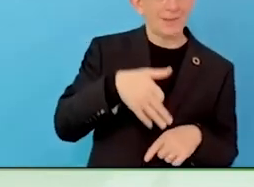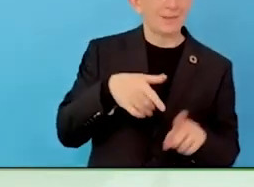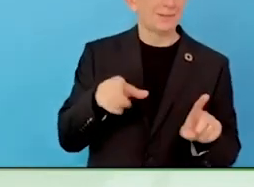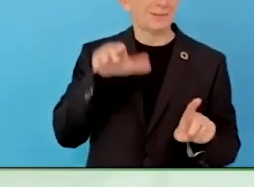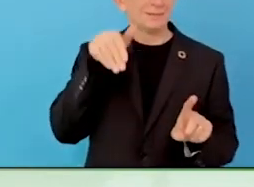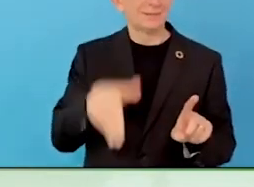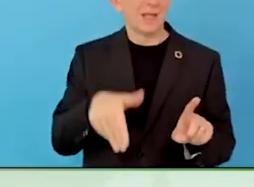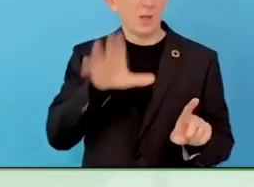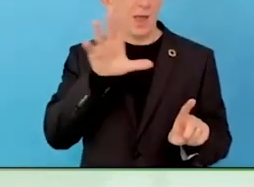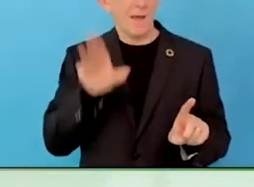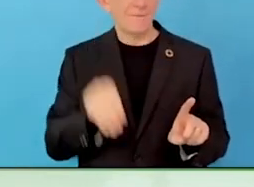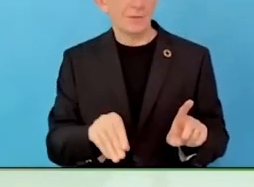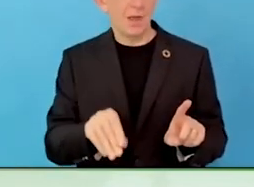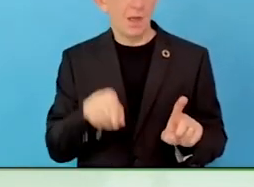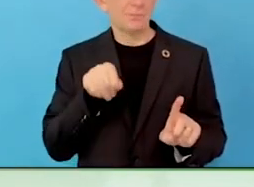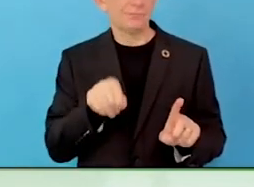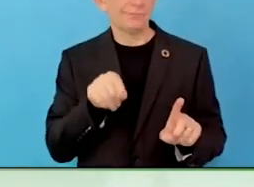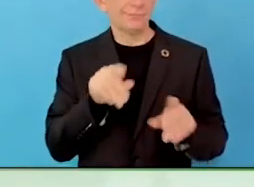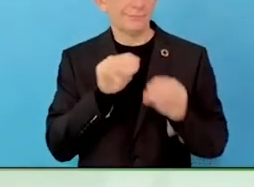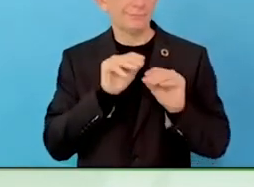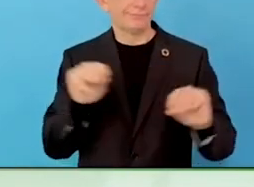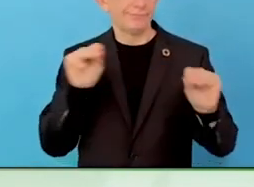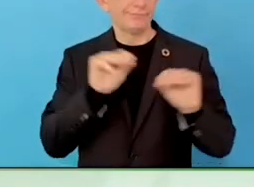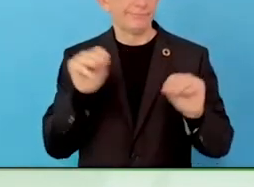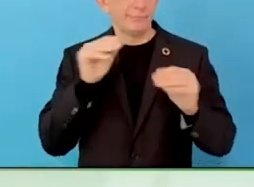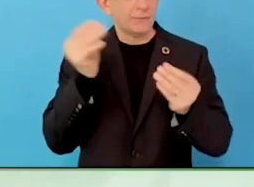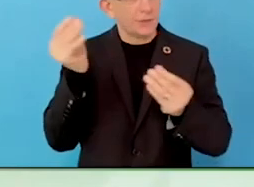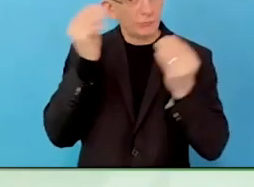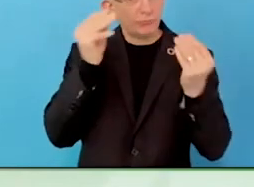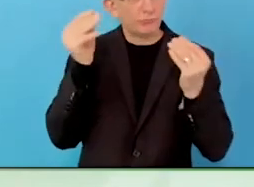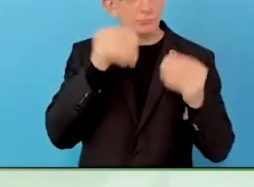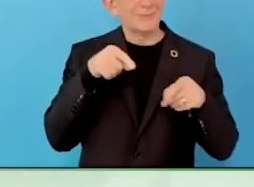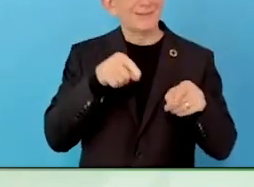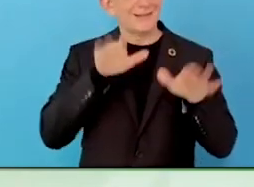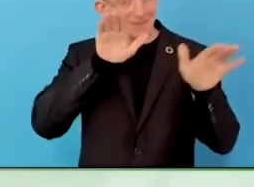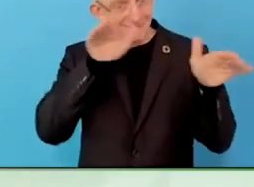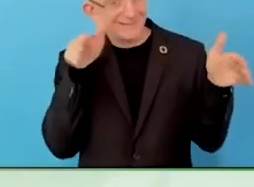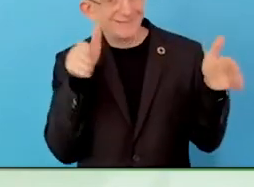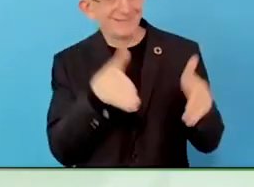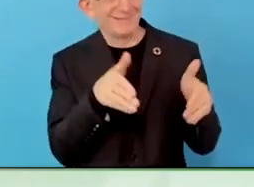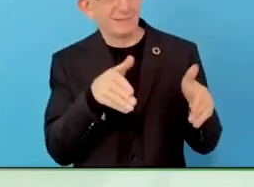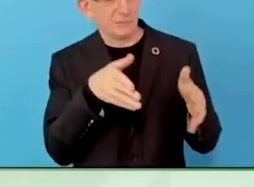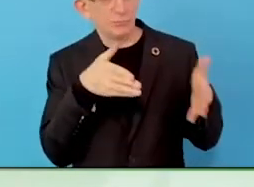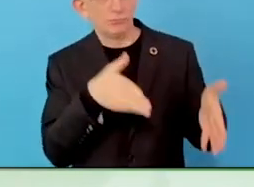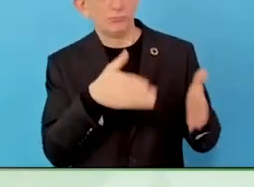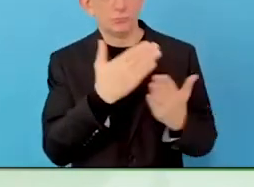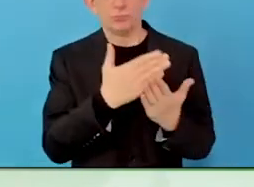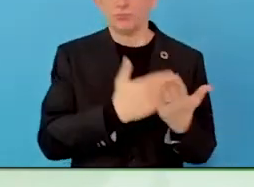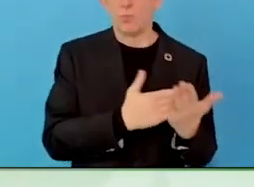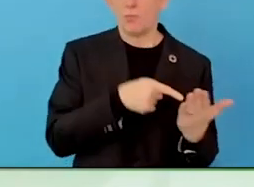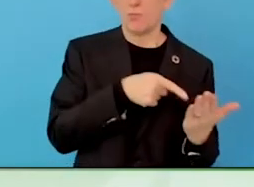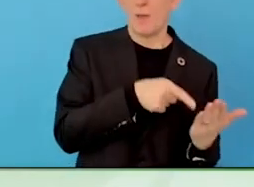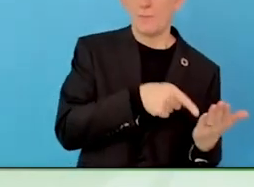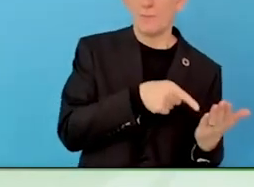much, and since disabled people are likely to be the poorest, they are excluded from even in accessible online training programs because